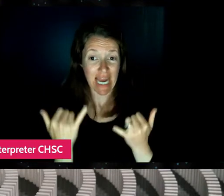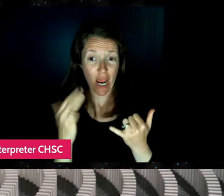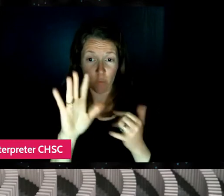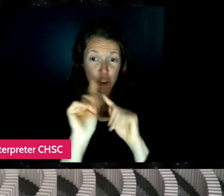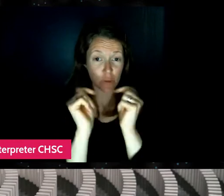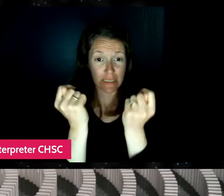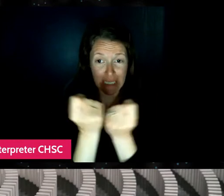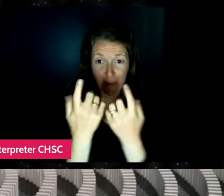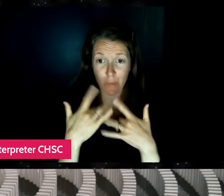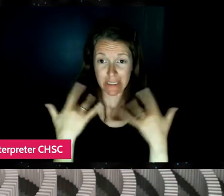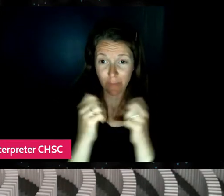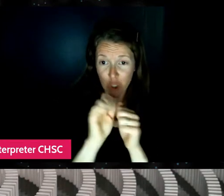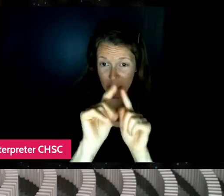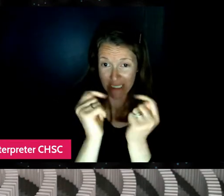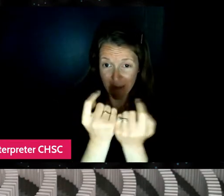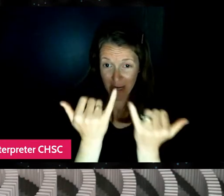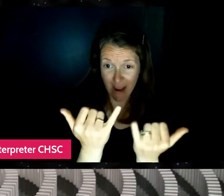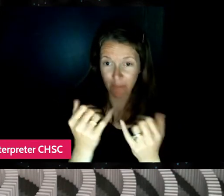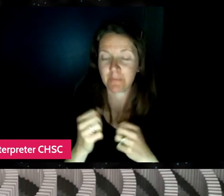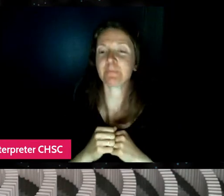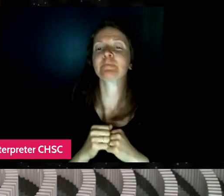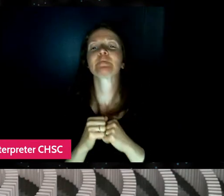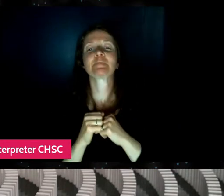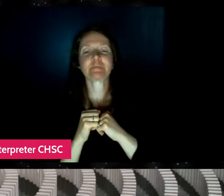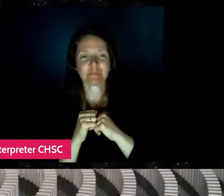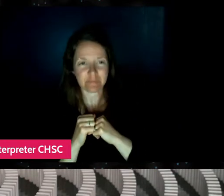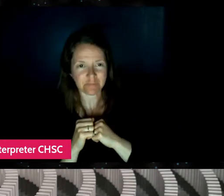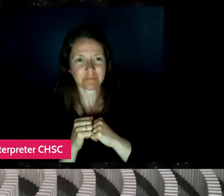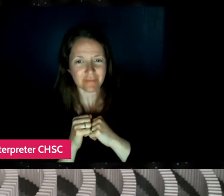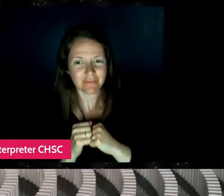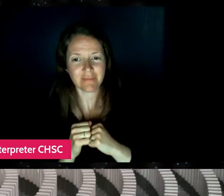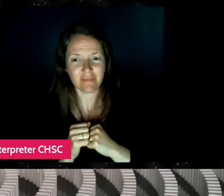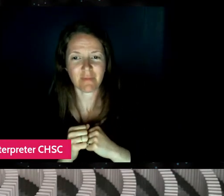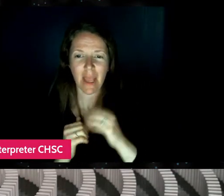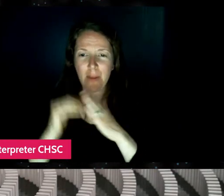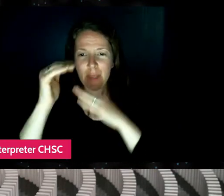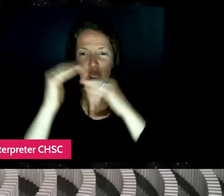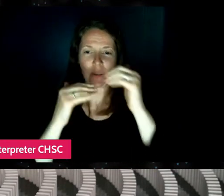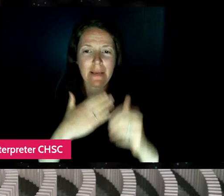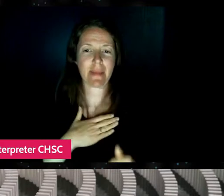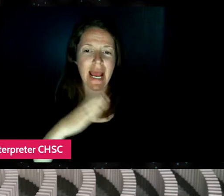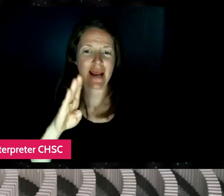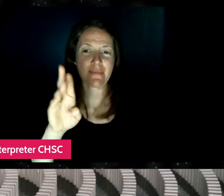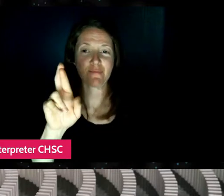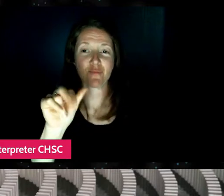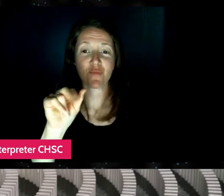Yeah, so building a brand, I mean, I never really expected to build a brand,